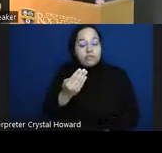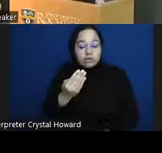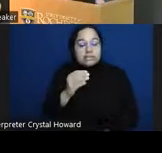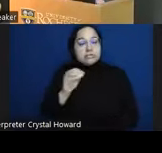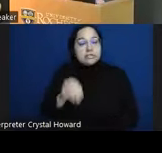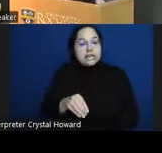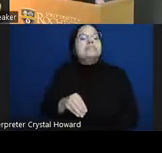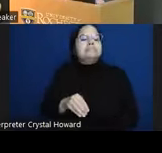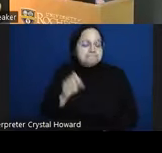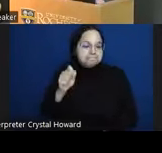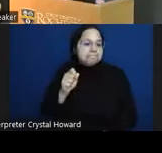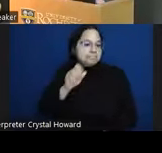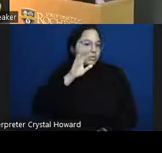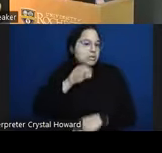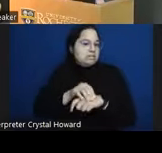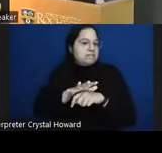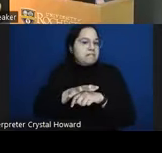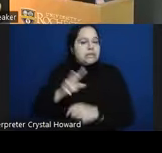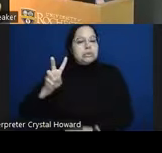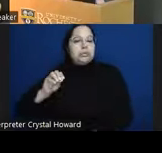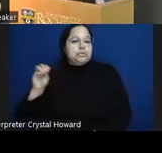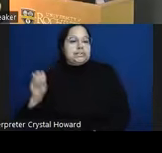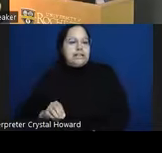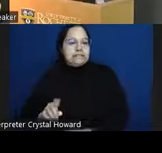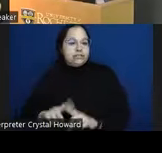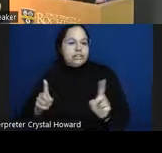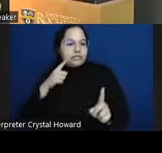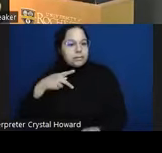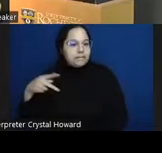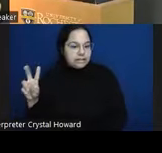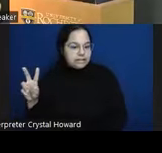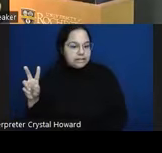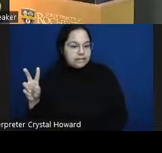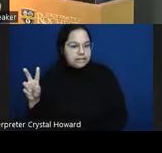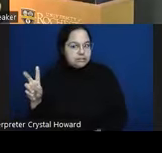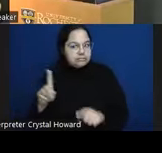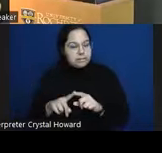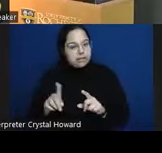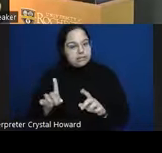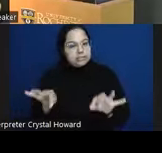value but we care about that because these are the base rates for different groups that we see